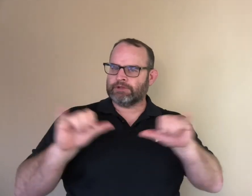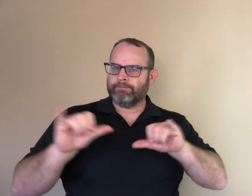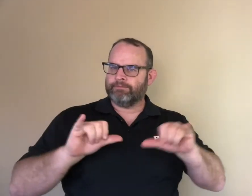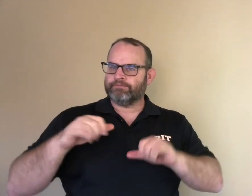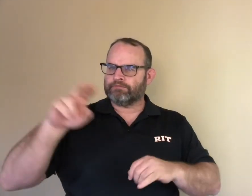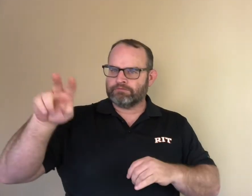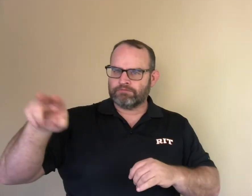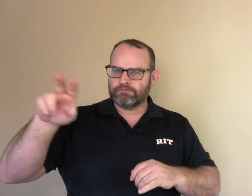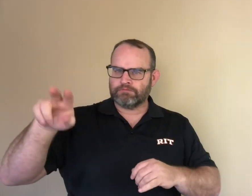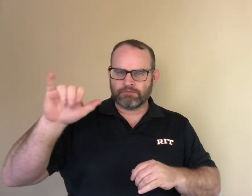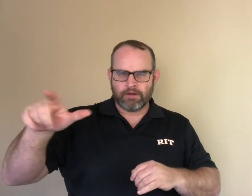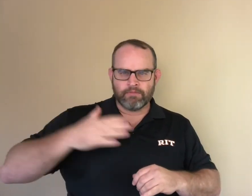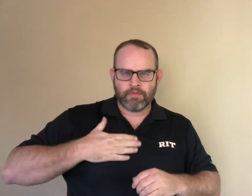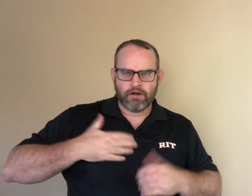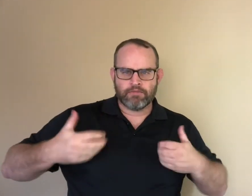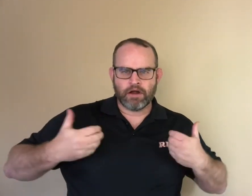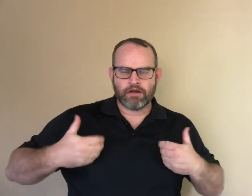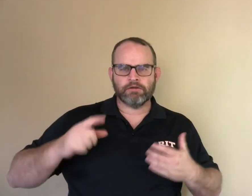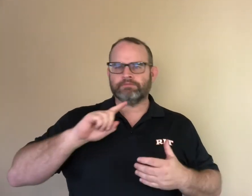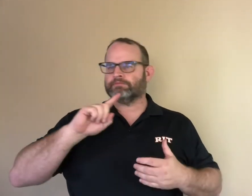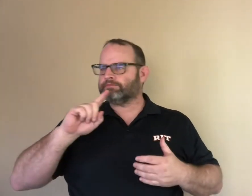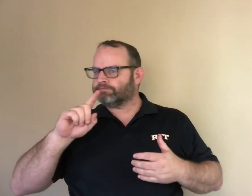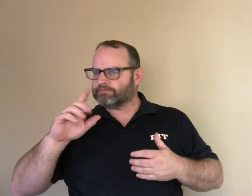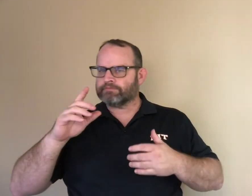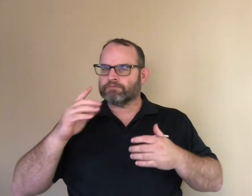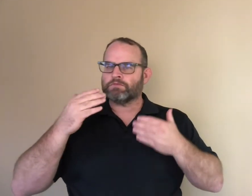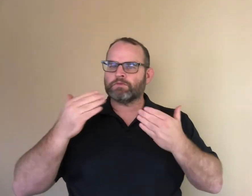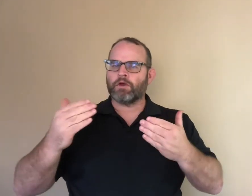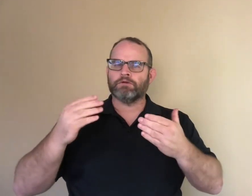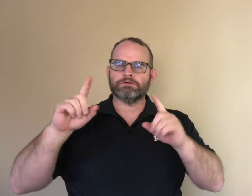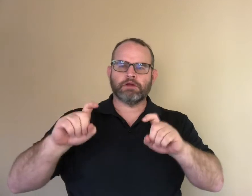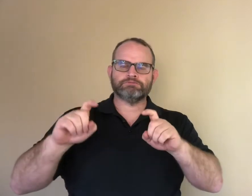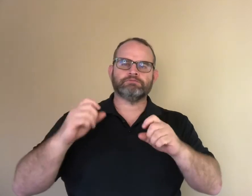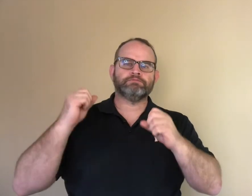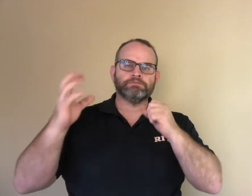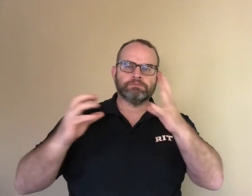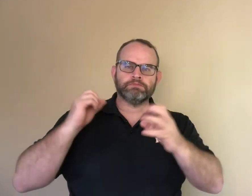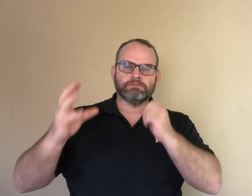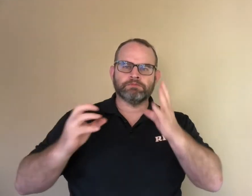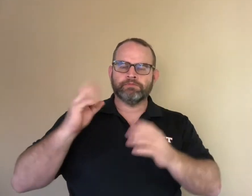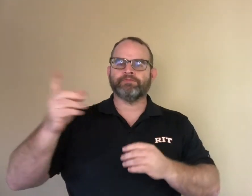The monkey looked like the one that she had. To make sure she got the right monkey, she used her sign language.